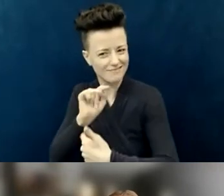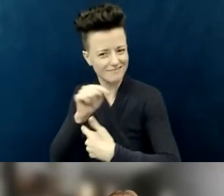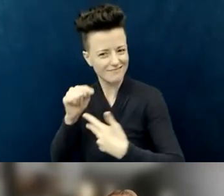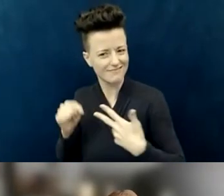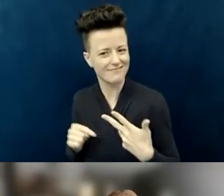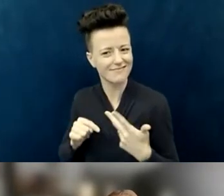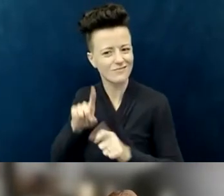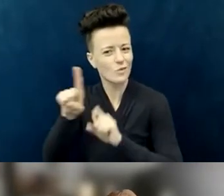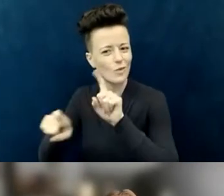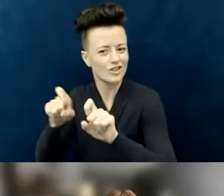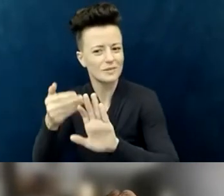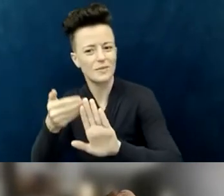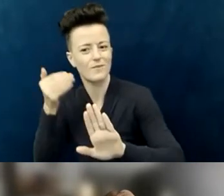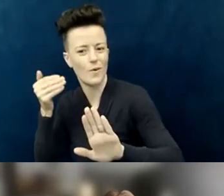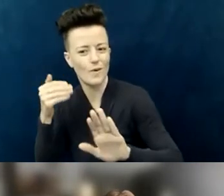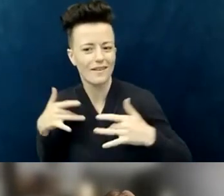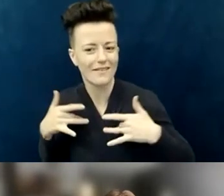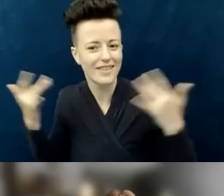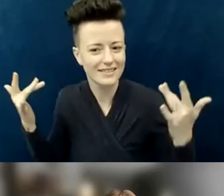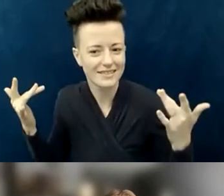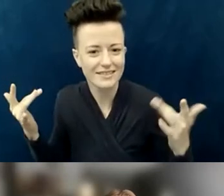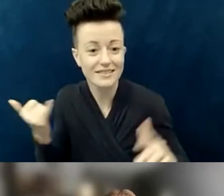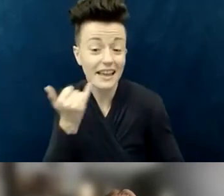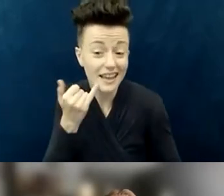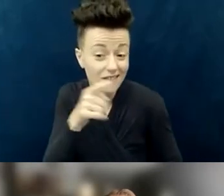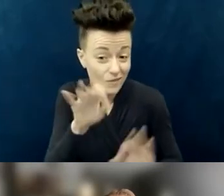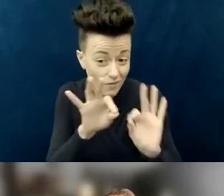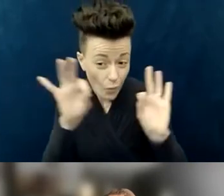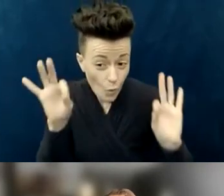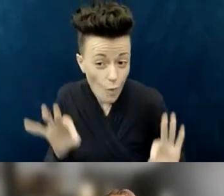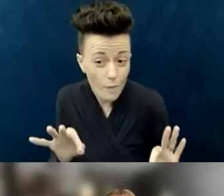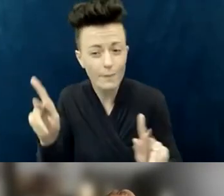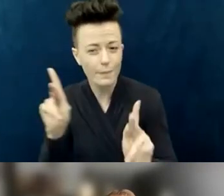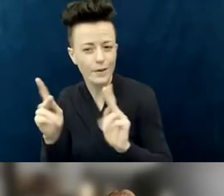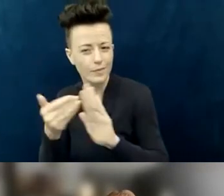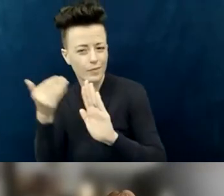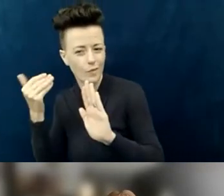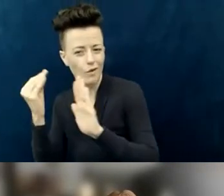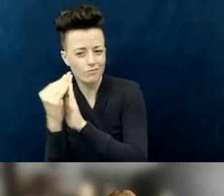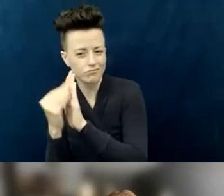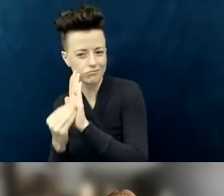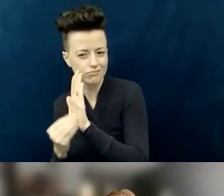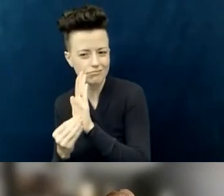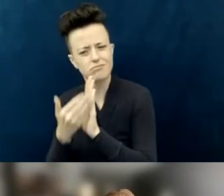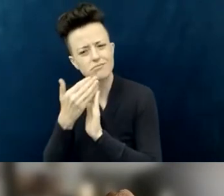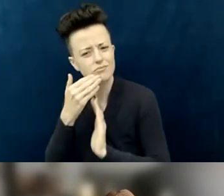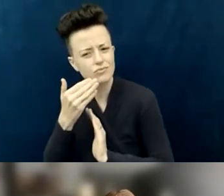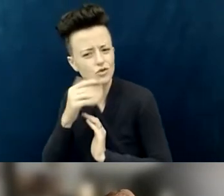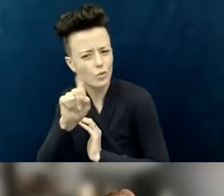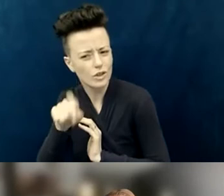Especially if you have any kind of registration form for what people are going to get involved in, starting to ask those questions right on there